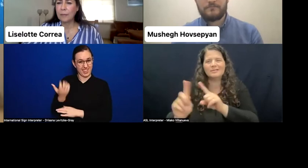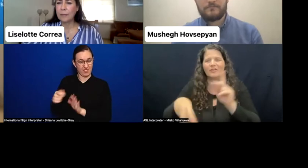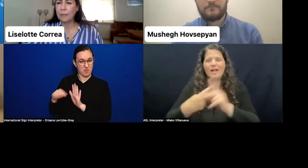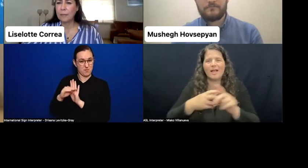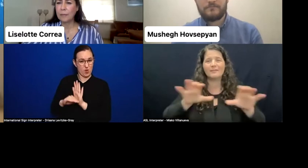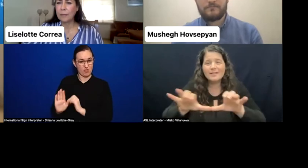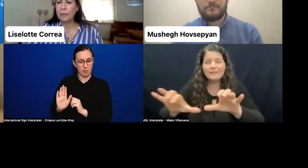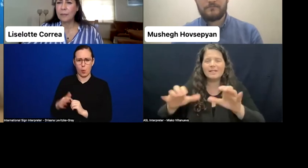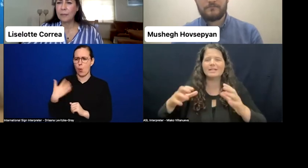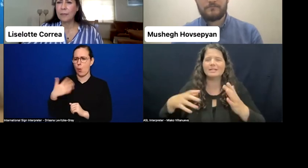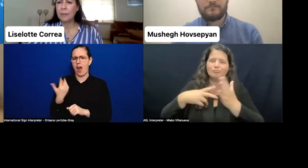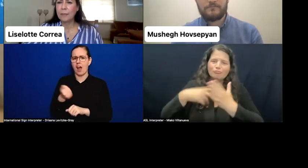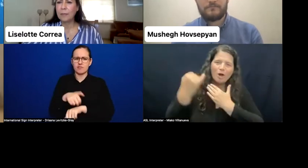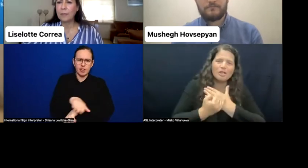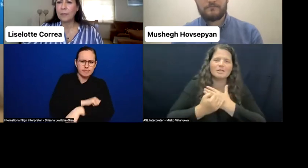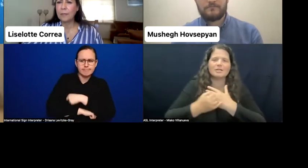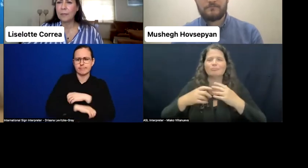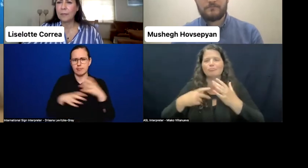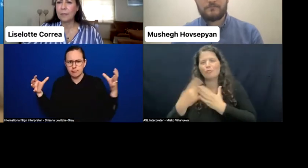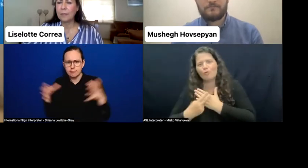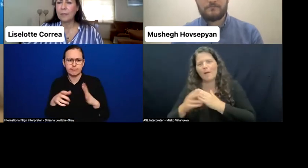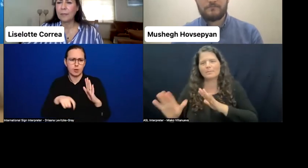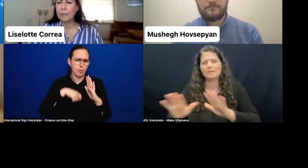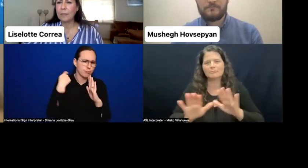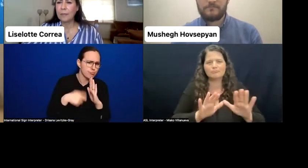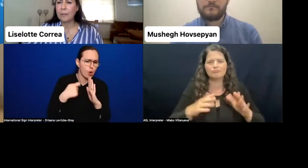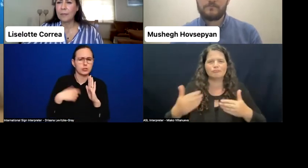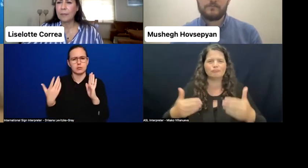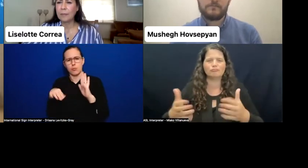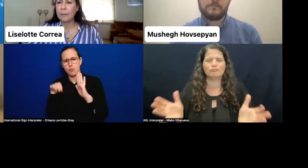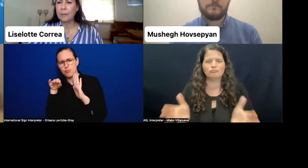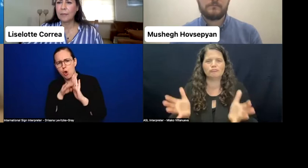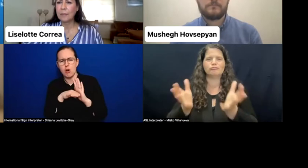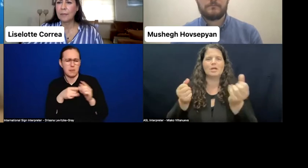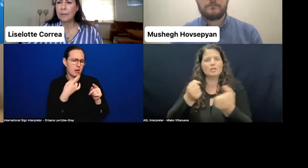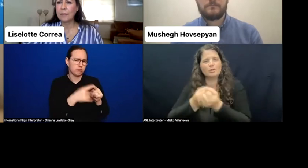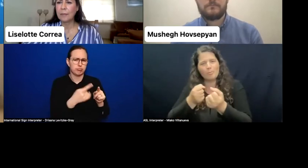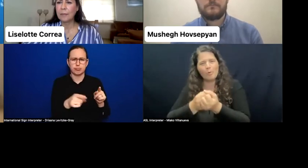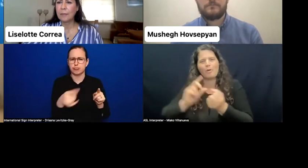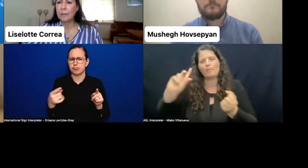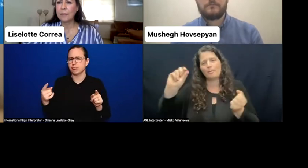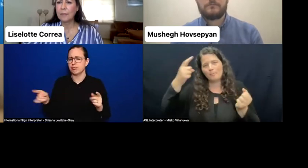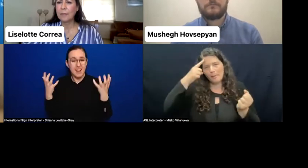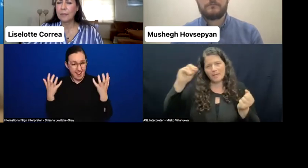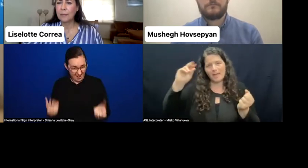and programs towards the promotion of public and political participation.